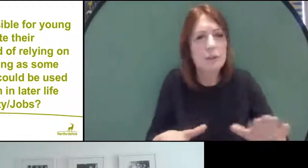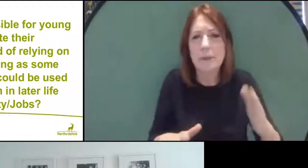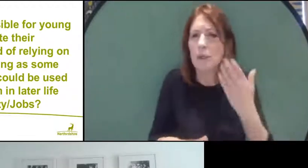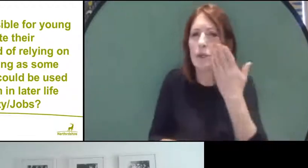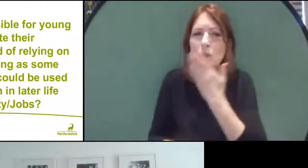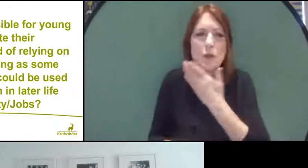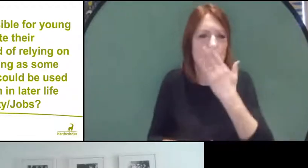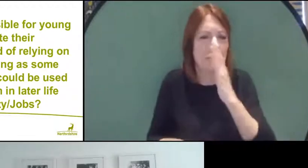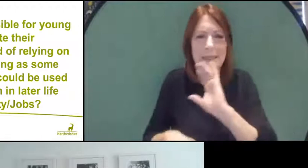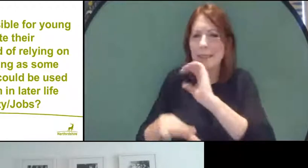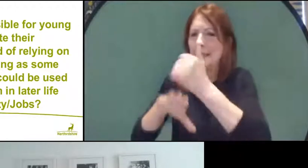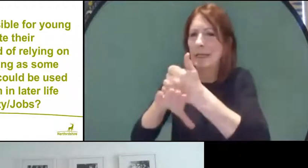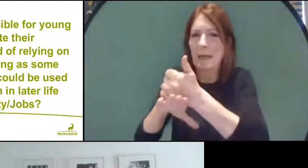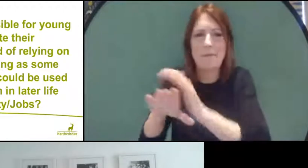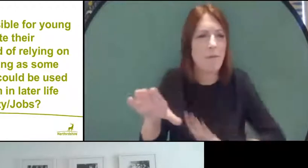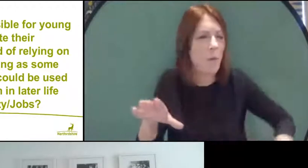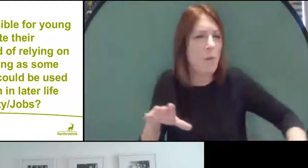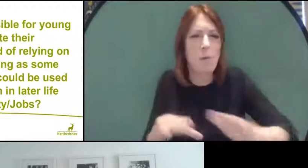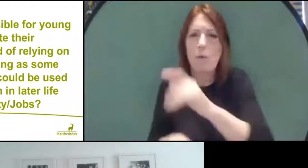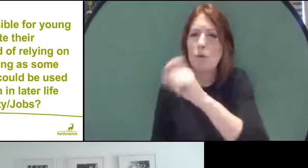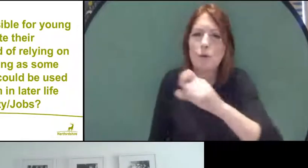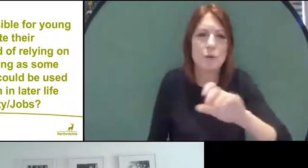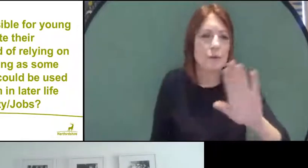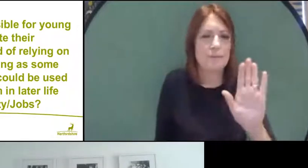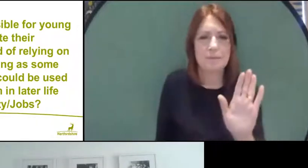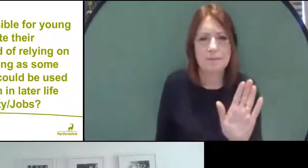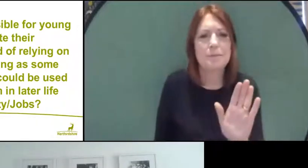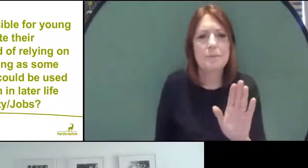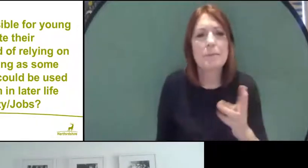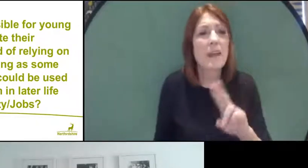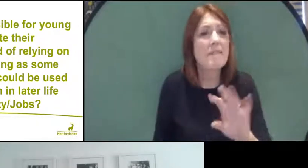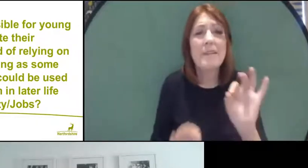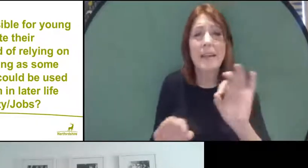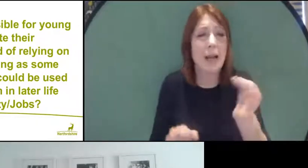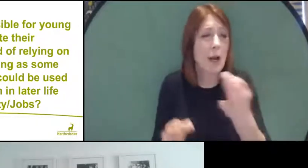that in place for all students generally, and if you have any questions about that, pop it in